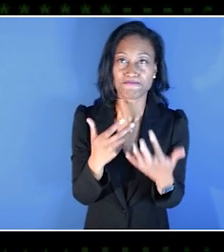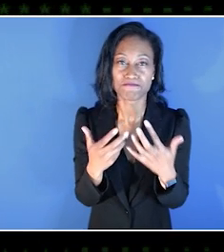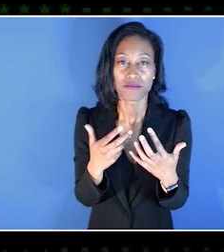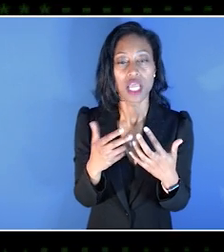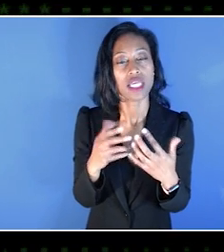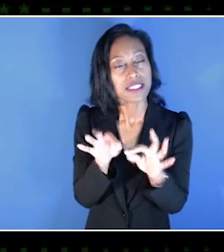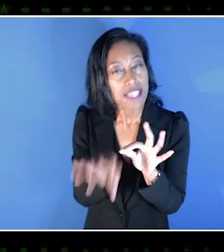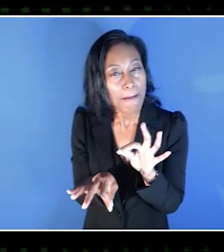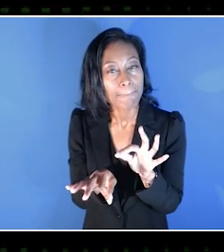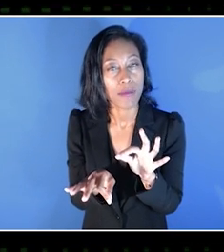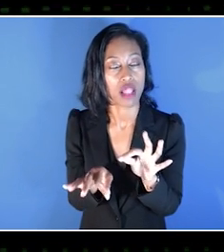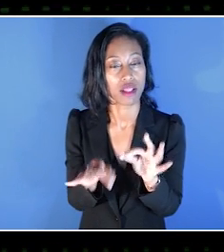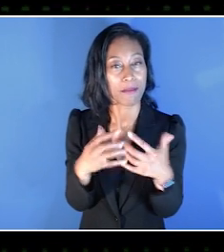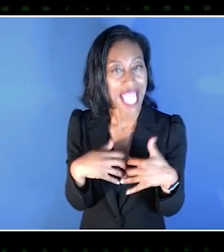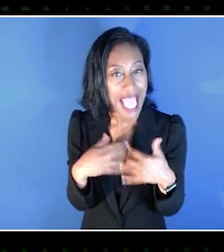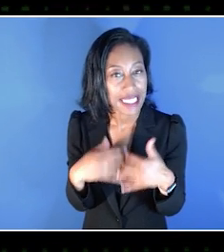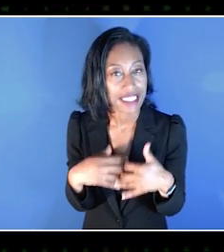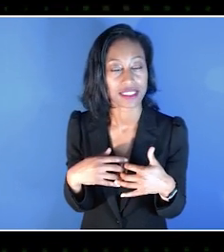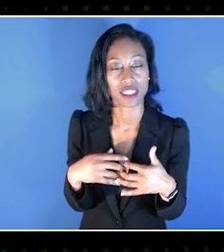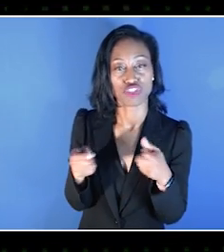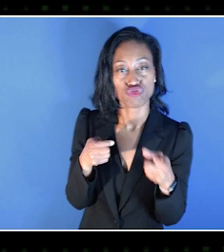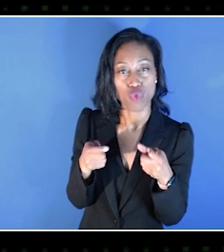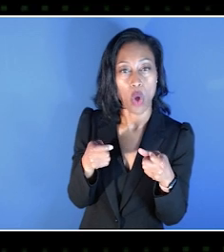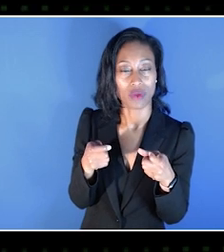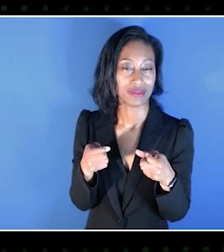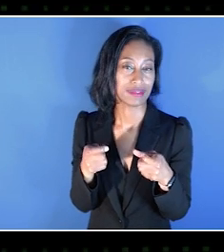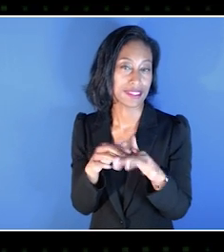had like a simple mechanic and control system,